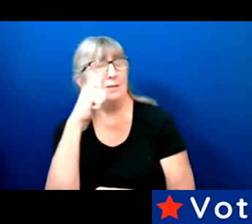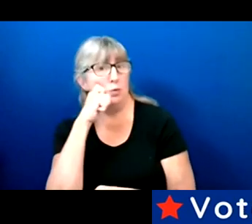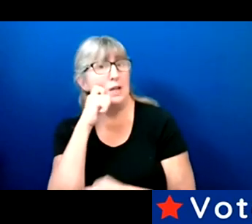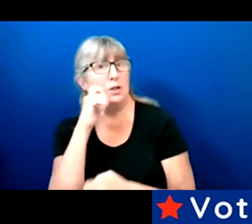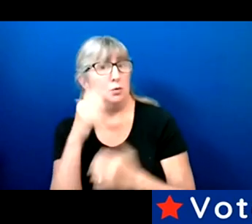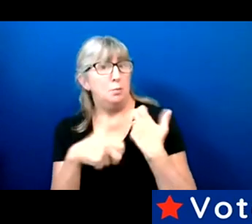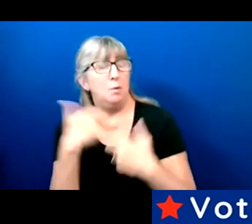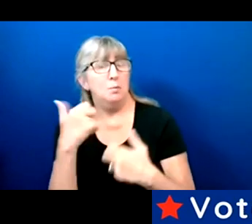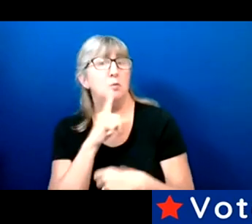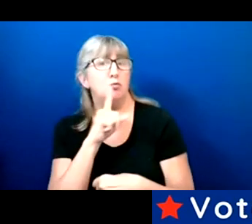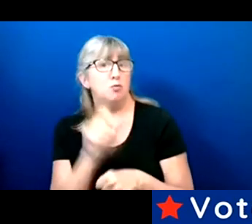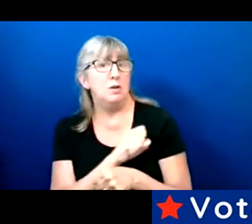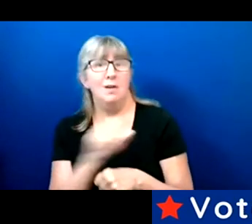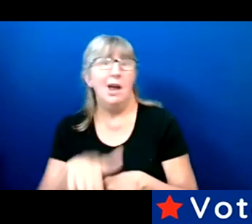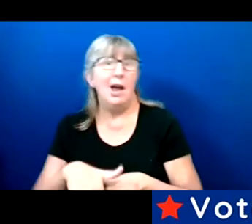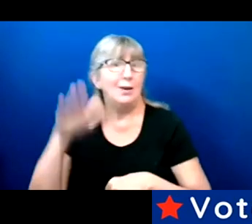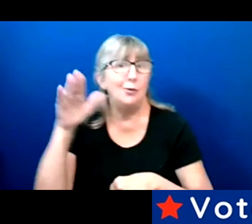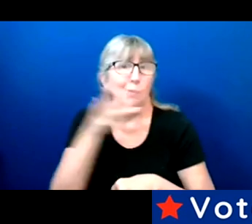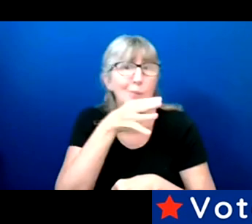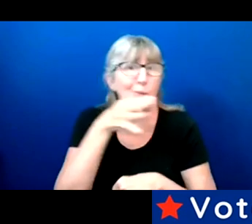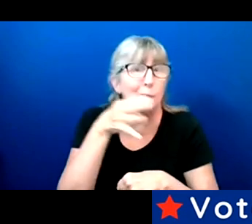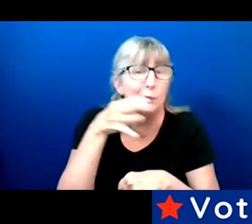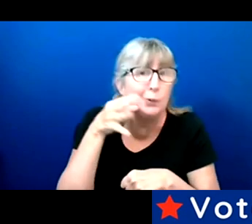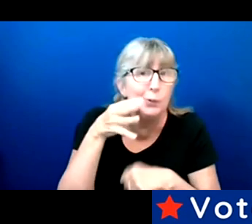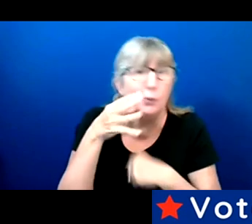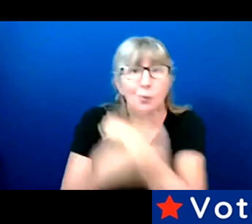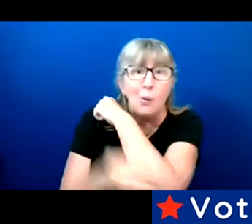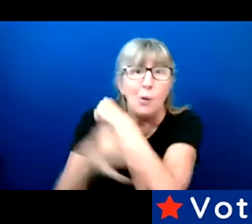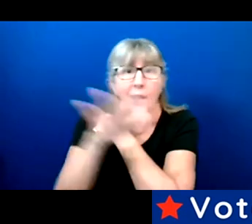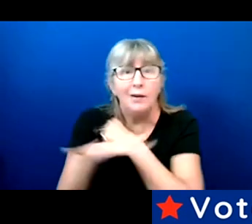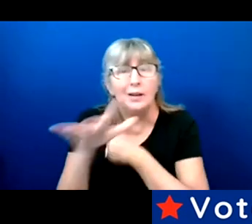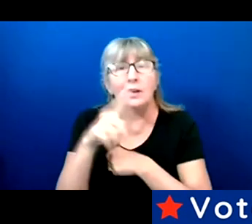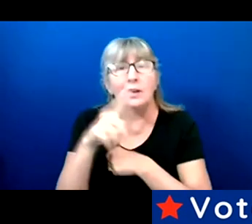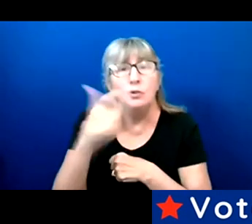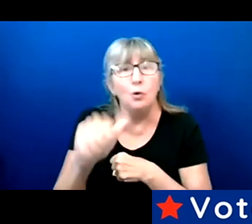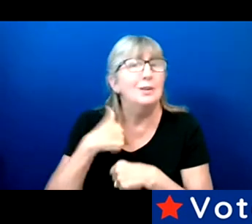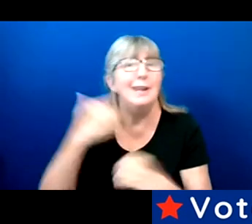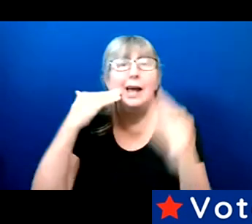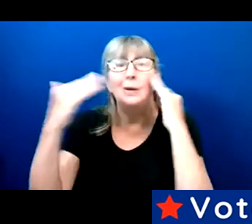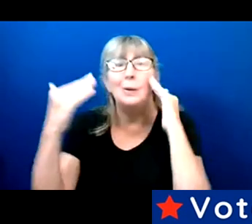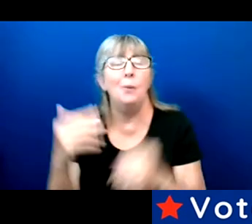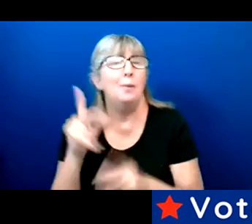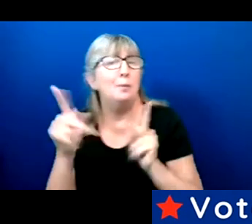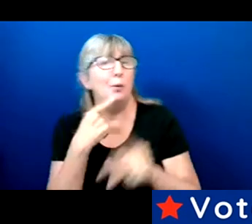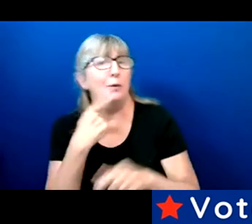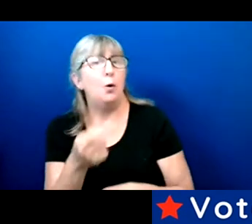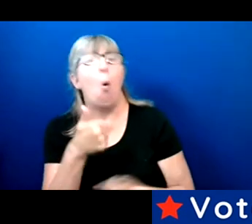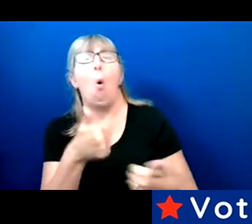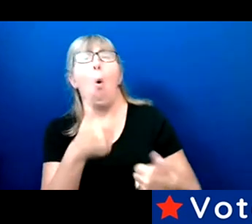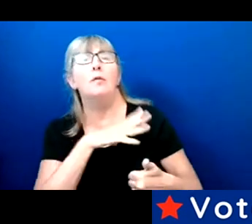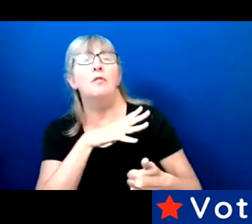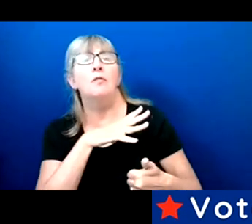Like I said I grew up in rural Georgia and they will Pat you on the back and are won't